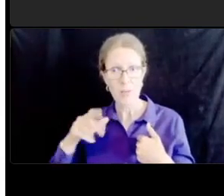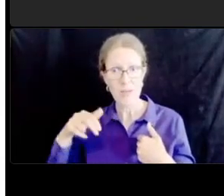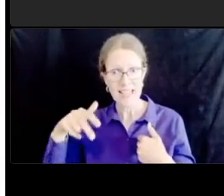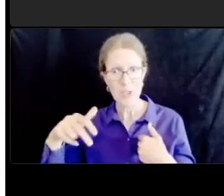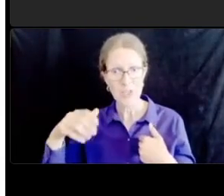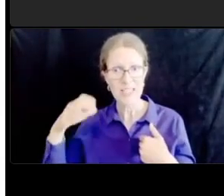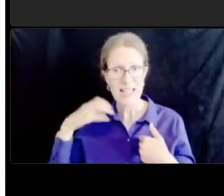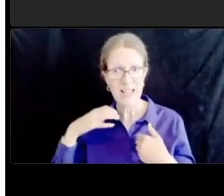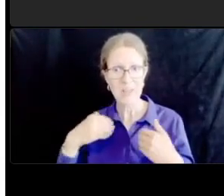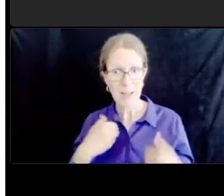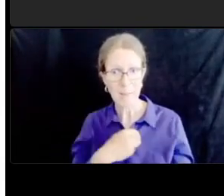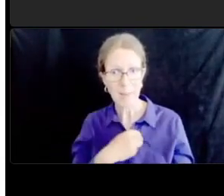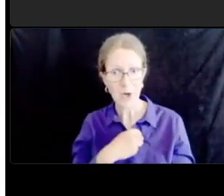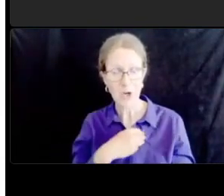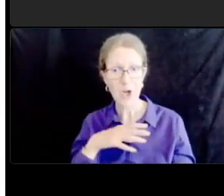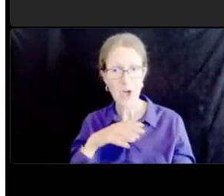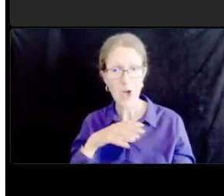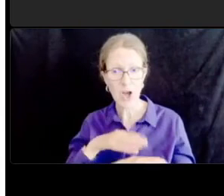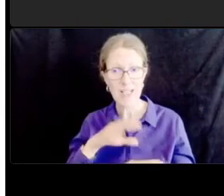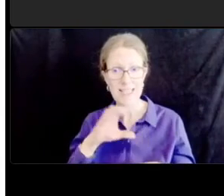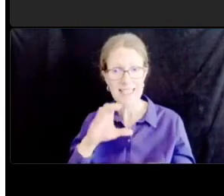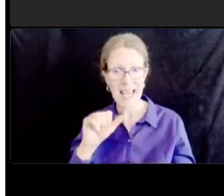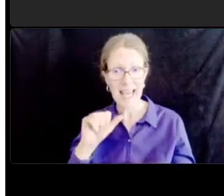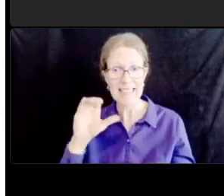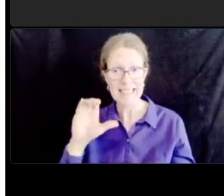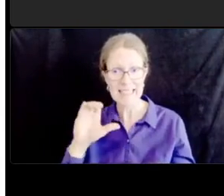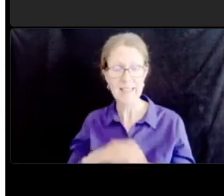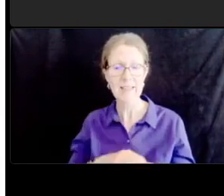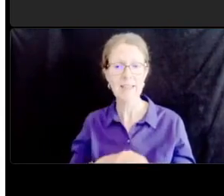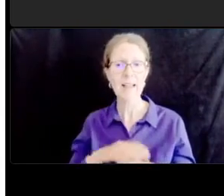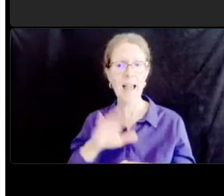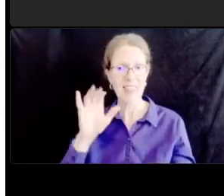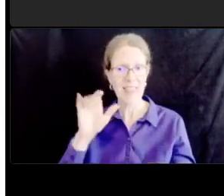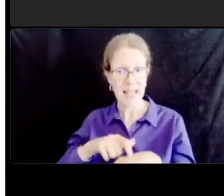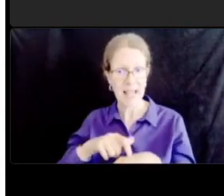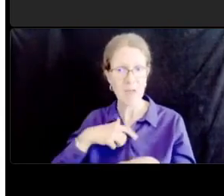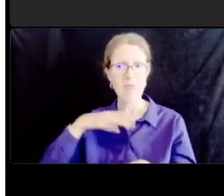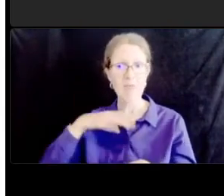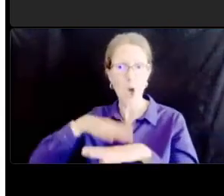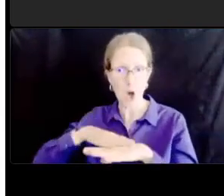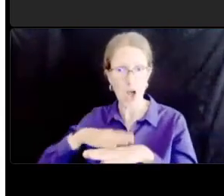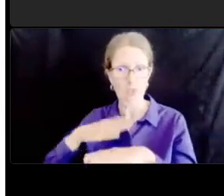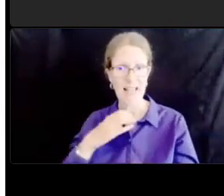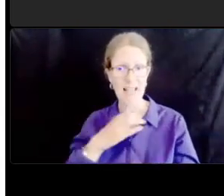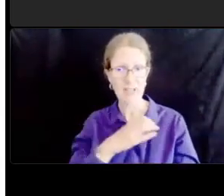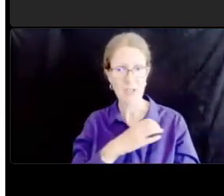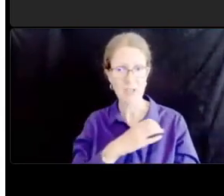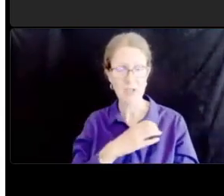um ed i think you know i made extensive comments on the inadequacy of pedestrian signal timing